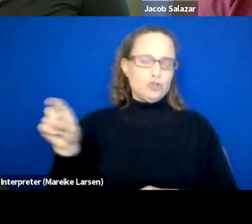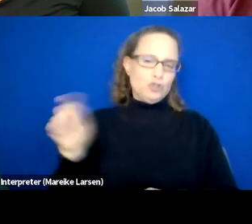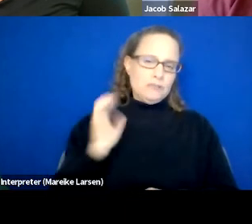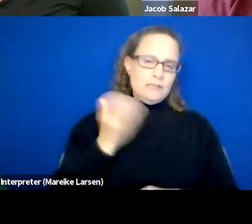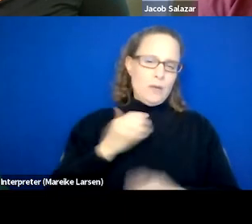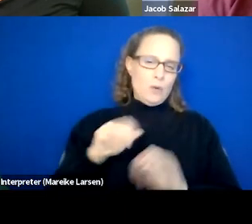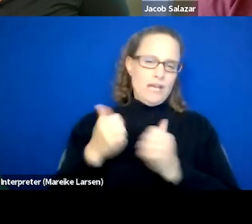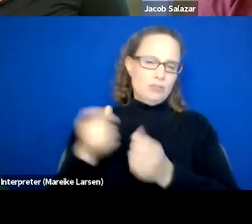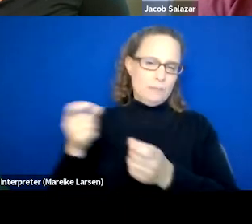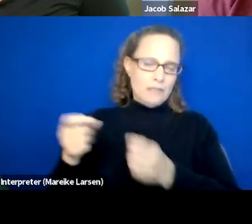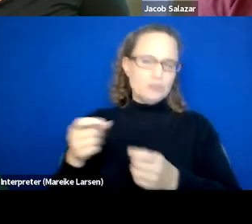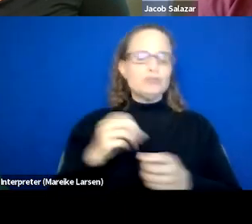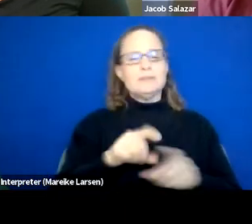in addition to our project-based sites.